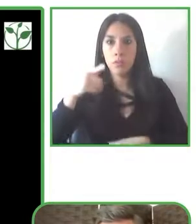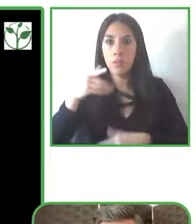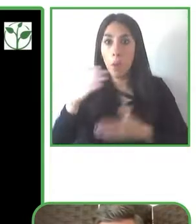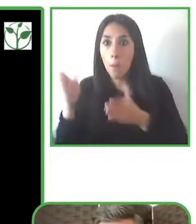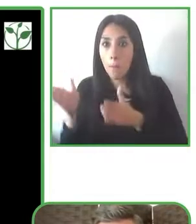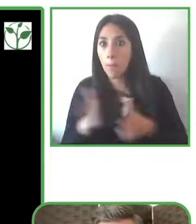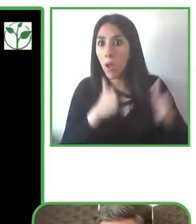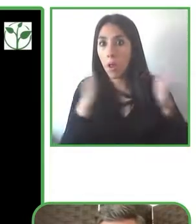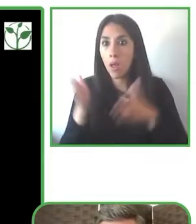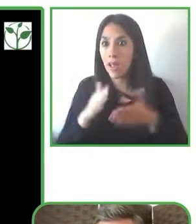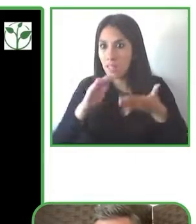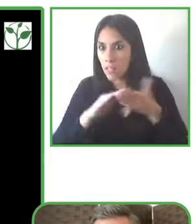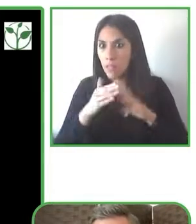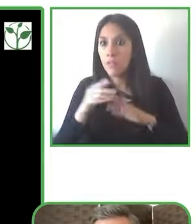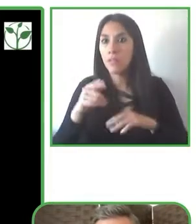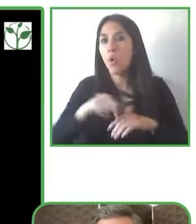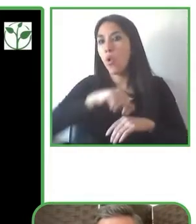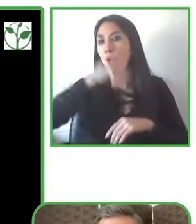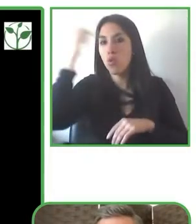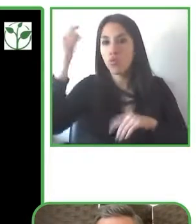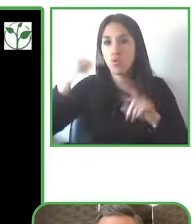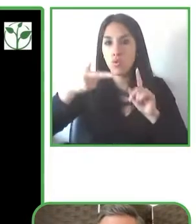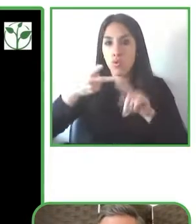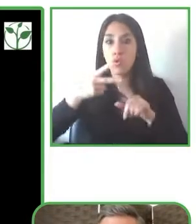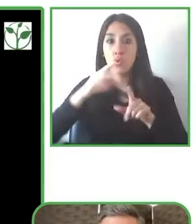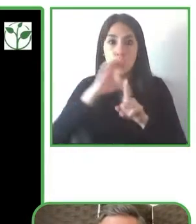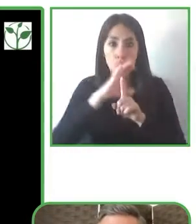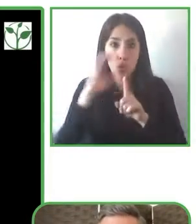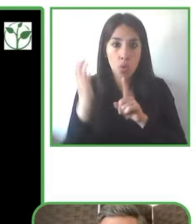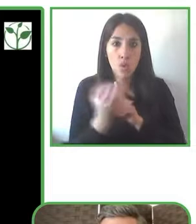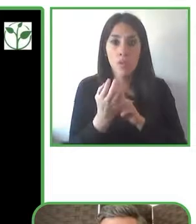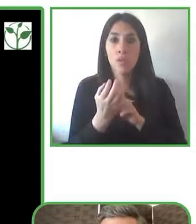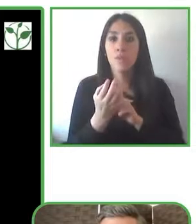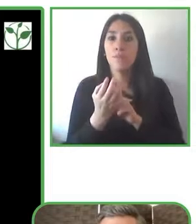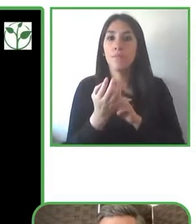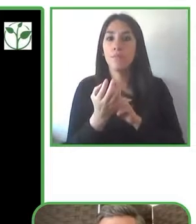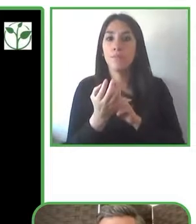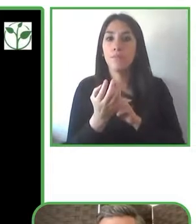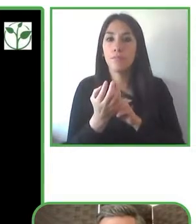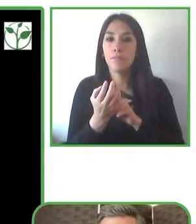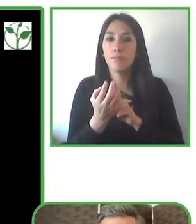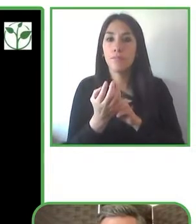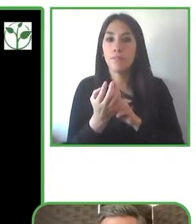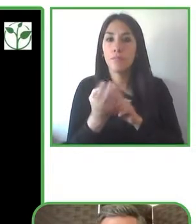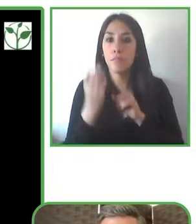colleagues on this panel have defined it but also looks at workplace culture so how